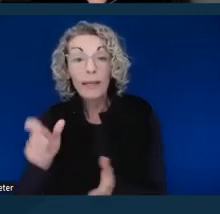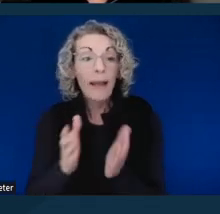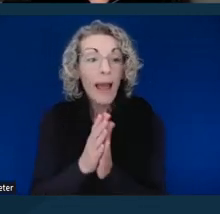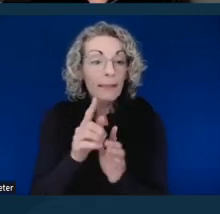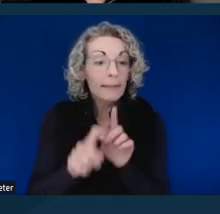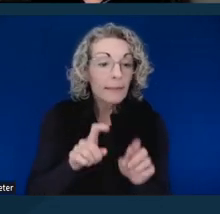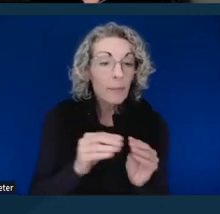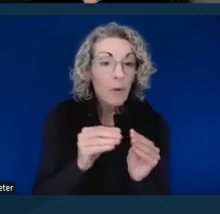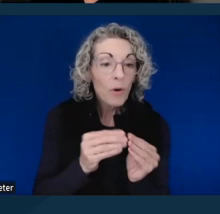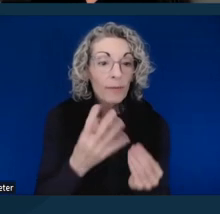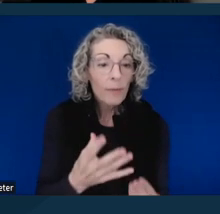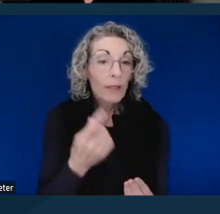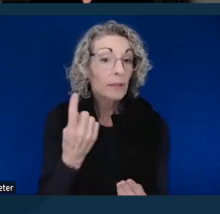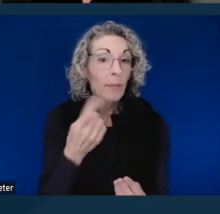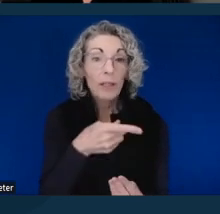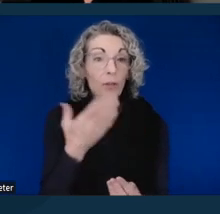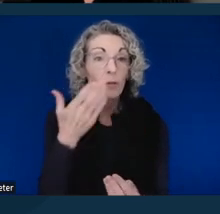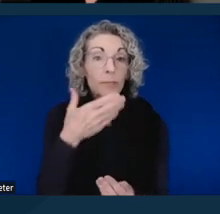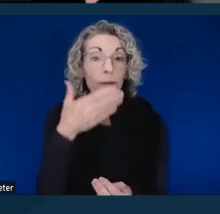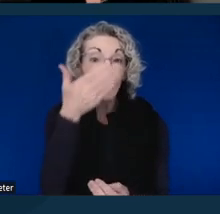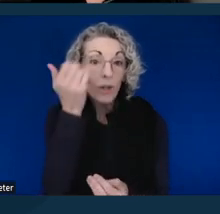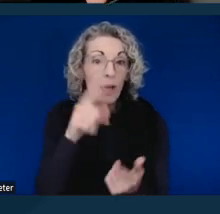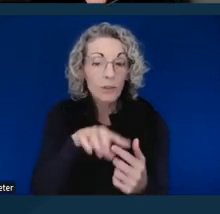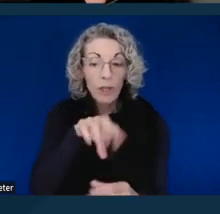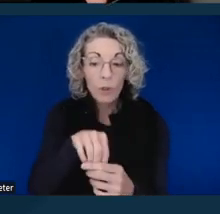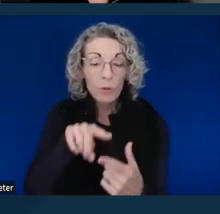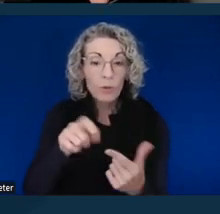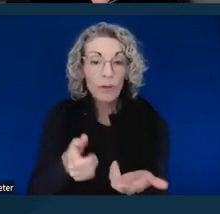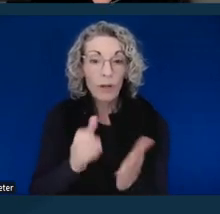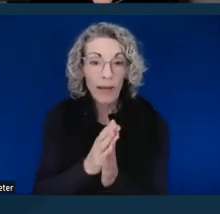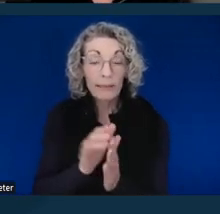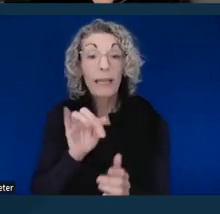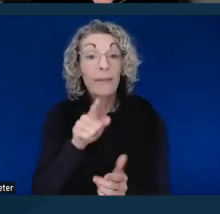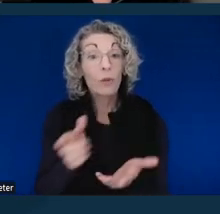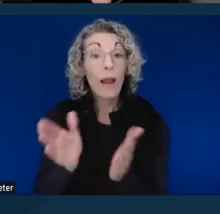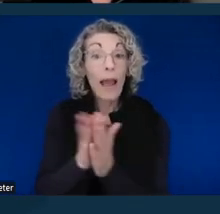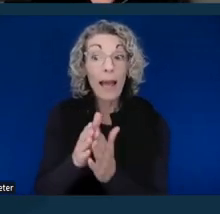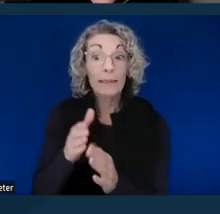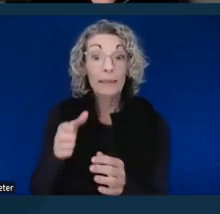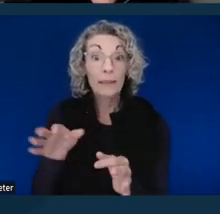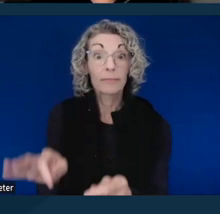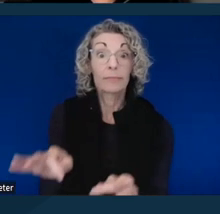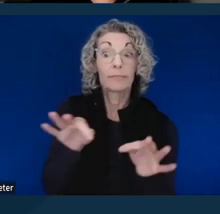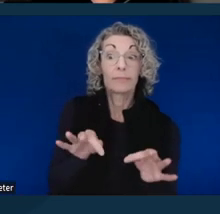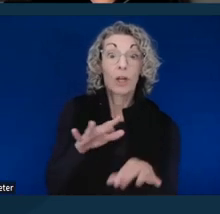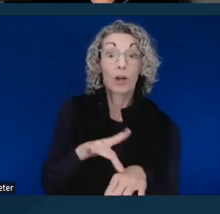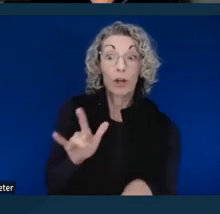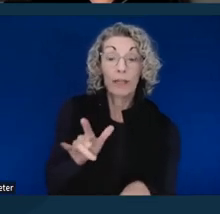And that allows, you know, if you ask in advance, it allows them time to engage with you on that. It also helps ensure that there's sufficient time